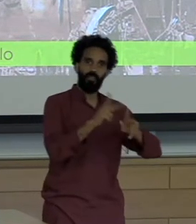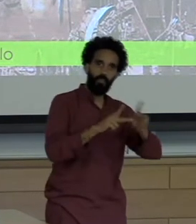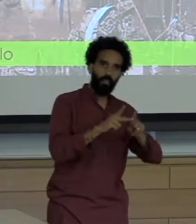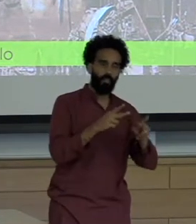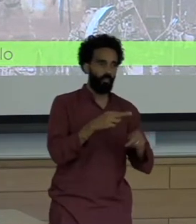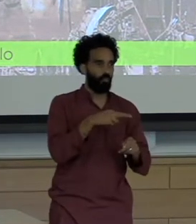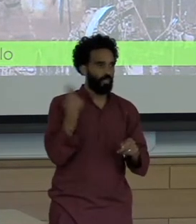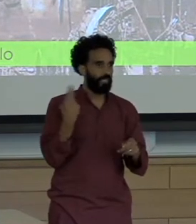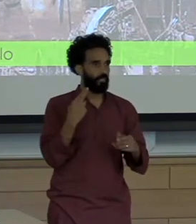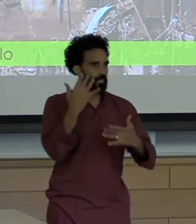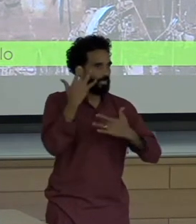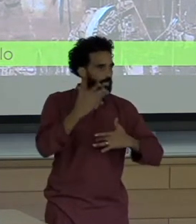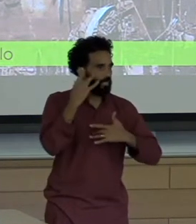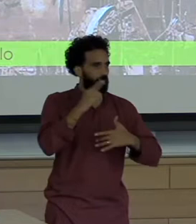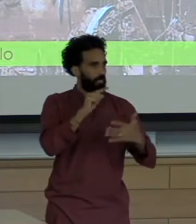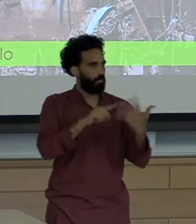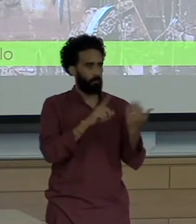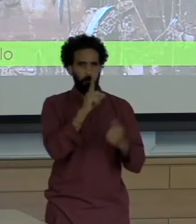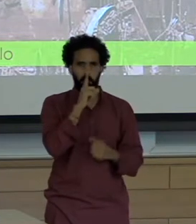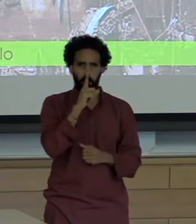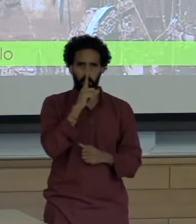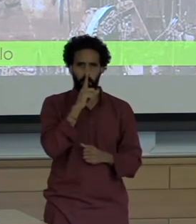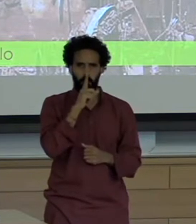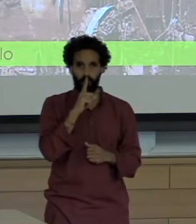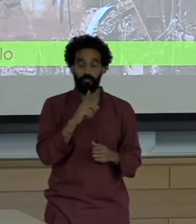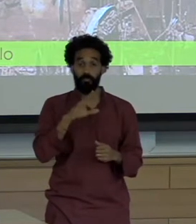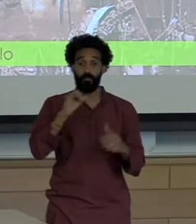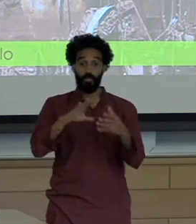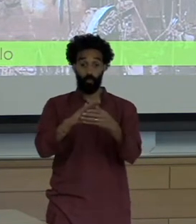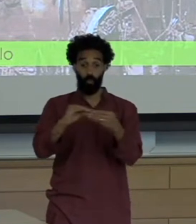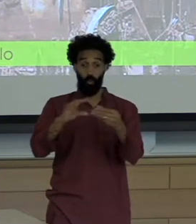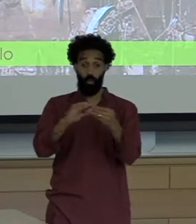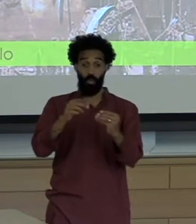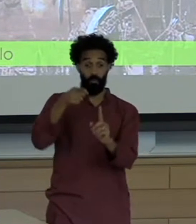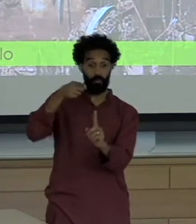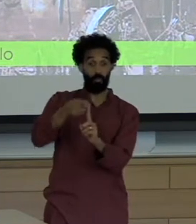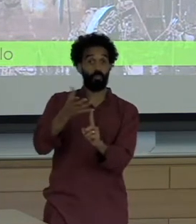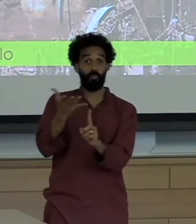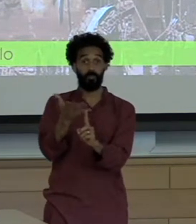Within days the narrative arc moved on from the testimony of victims and recovery efforts